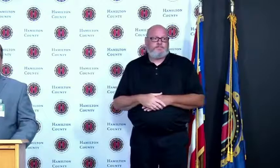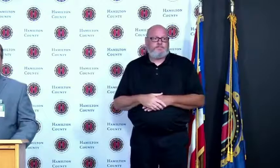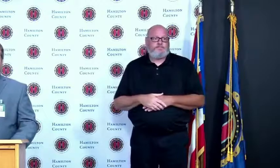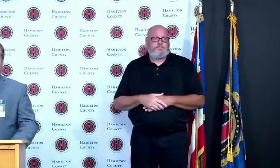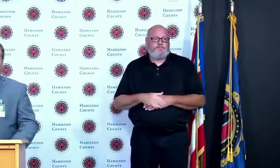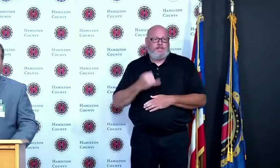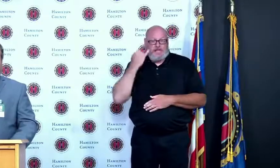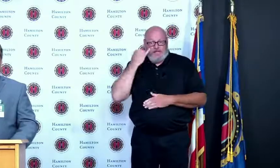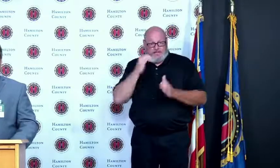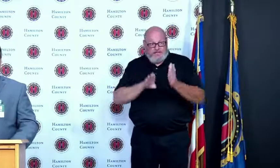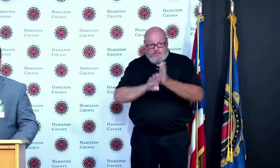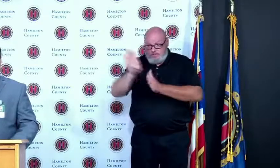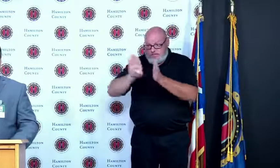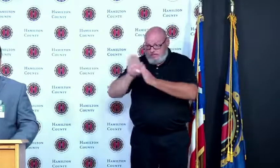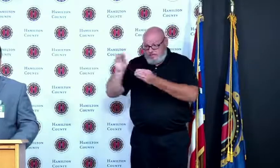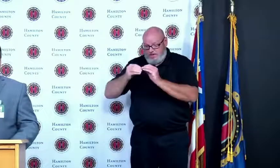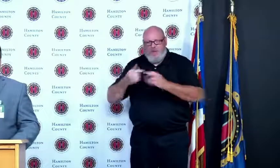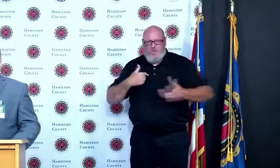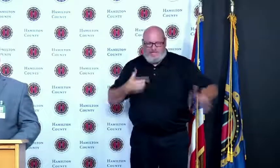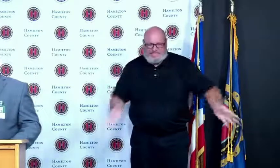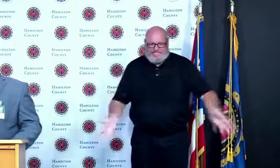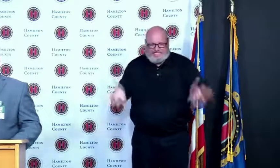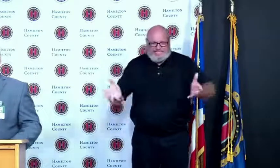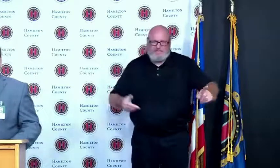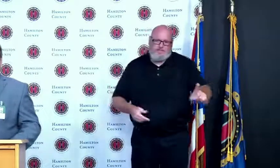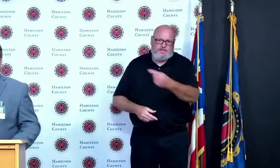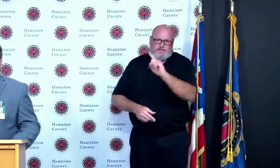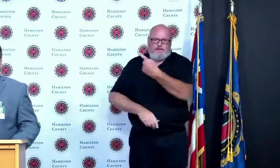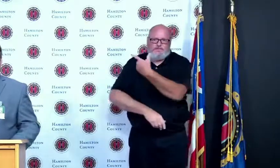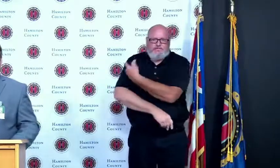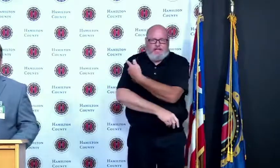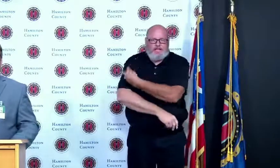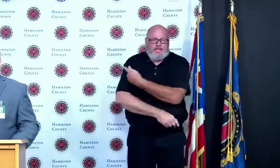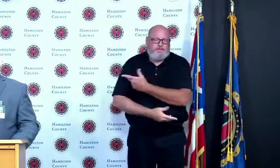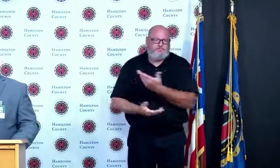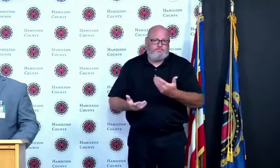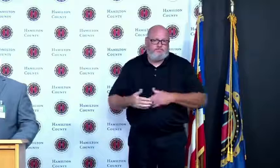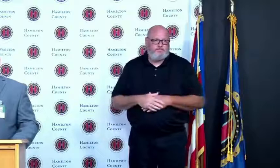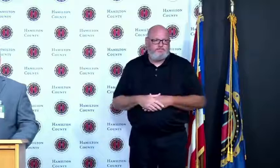my hope is that by fall we have that 80 percent that we've been talking about all throughout